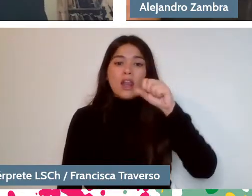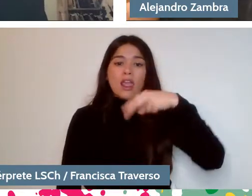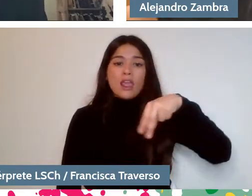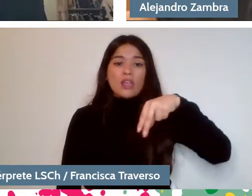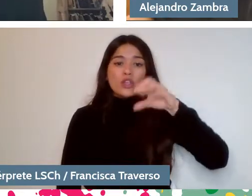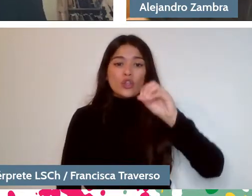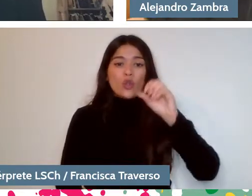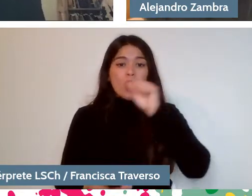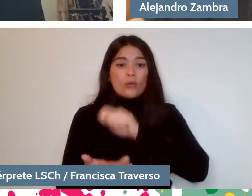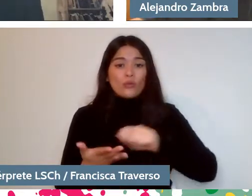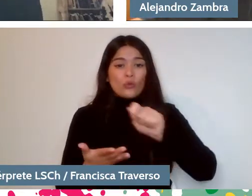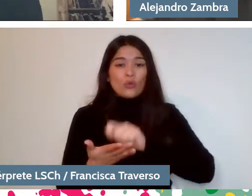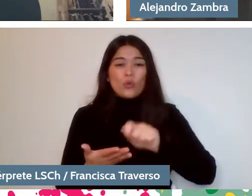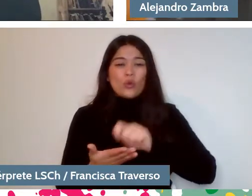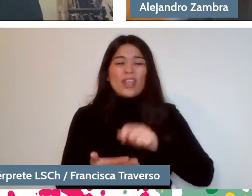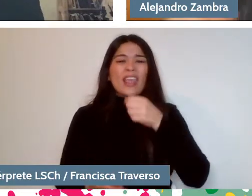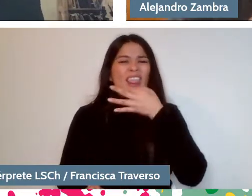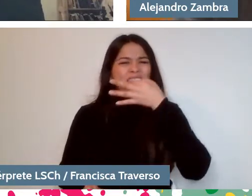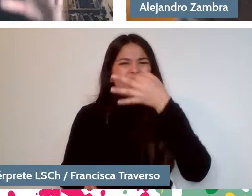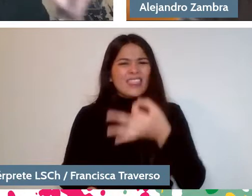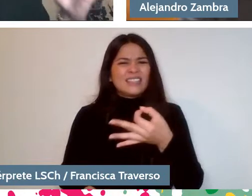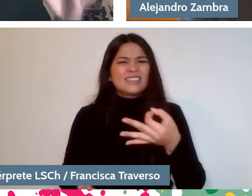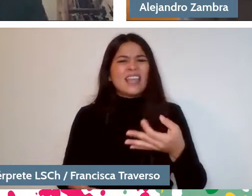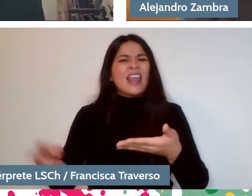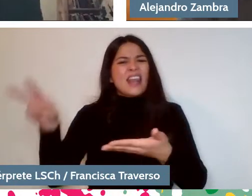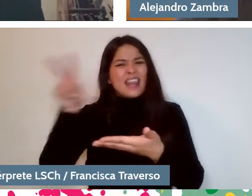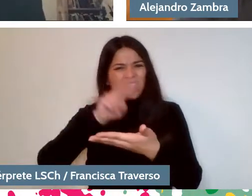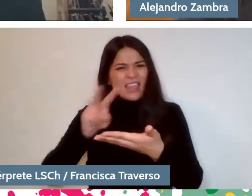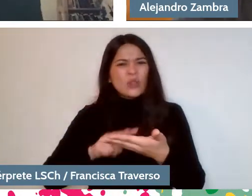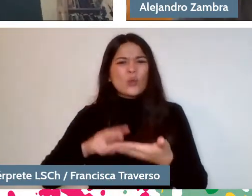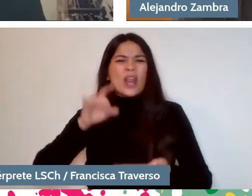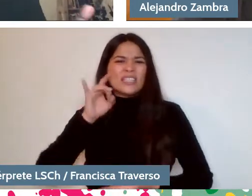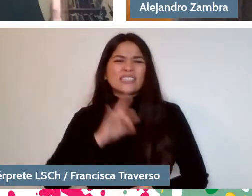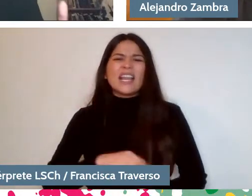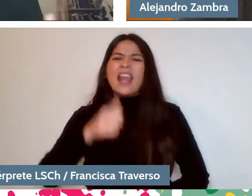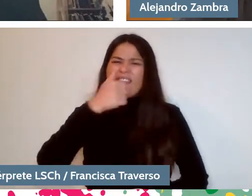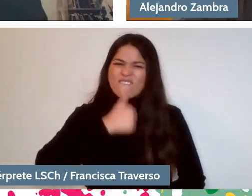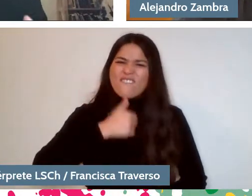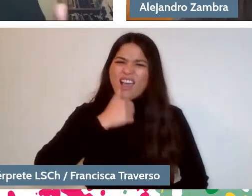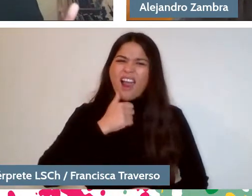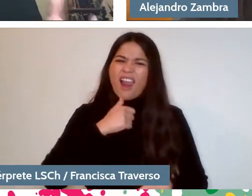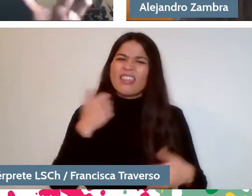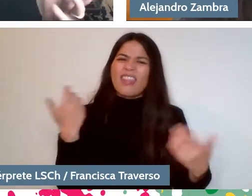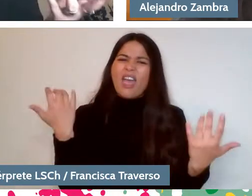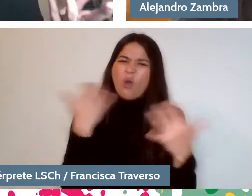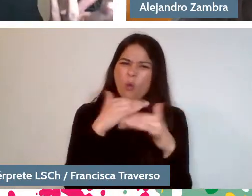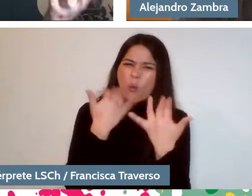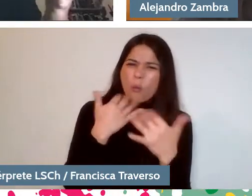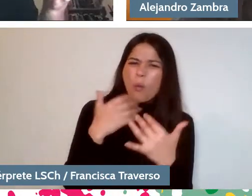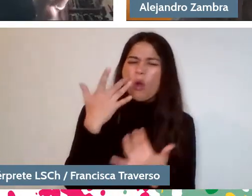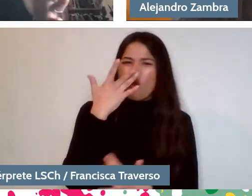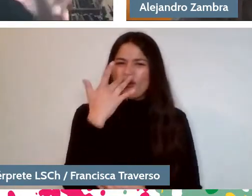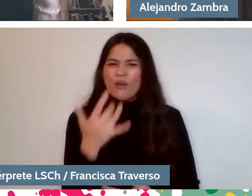lacking humor, in Bolano's opinion. And in general, it's hard to find humor.